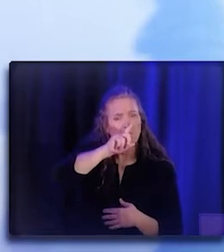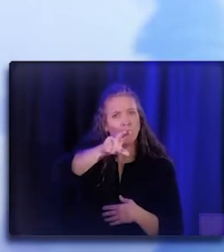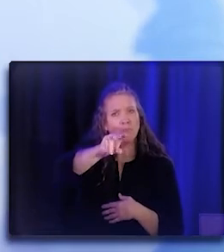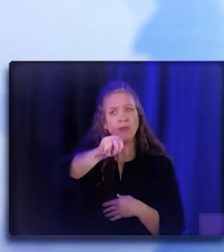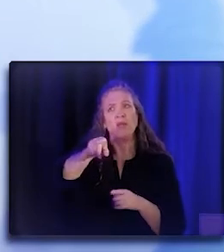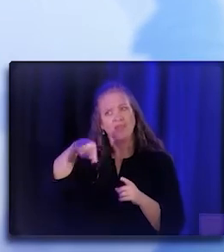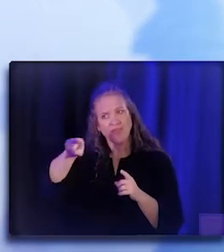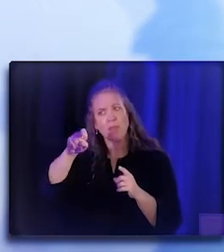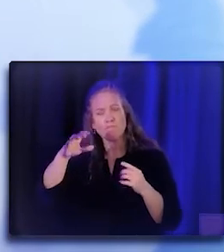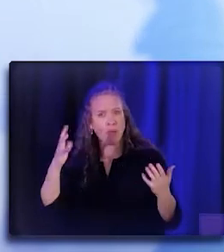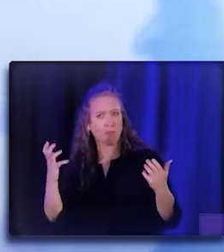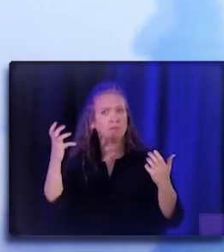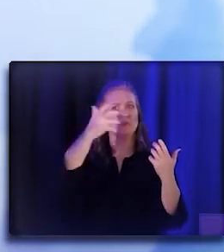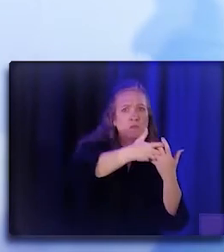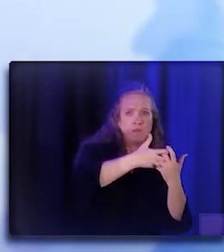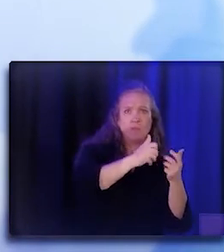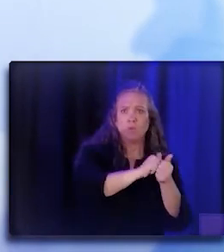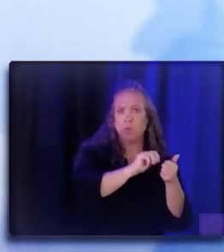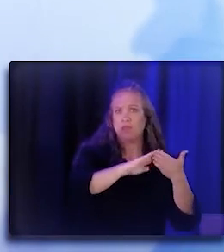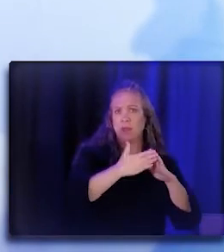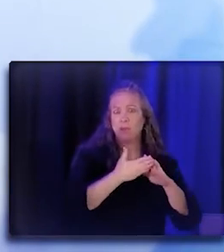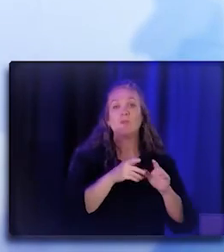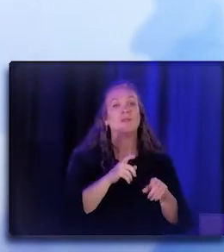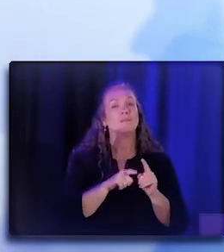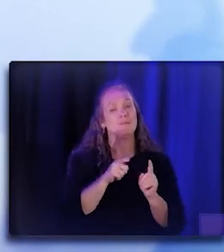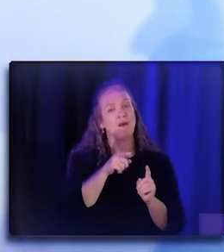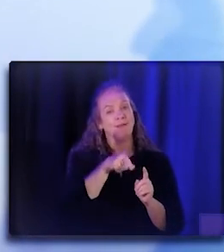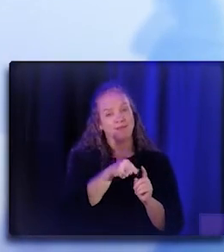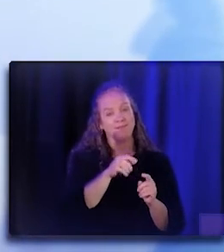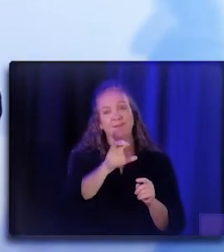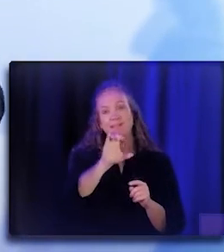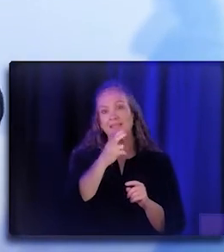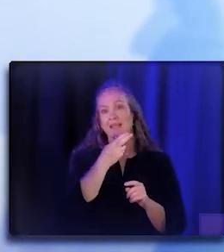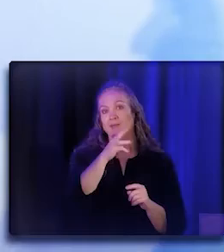But it is one of those things that supports that connection.